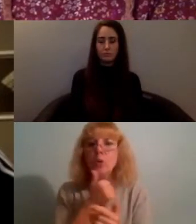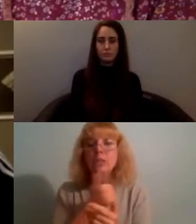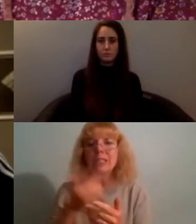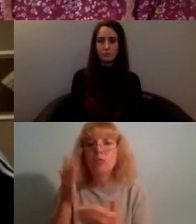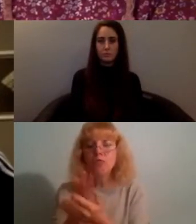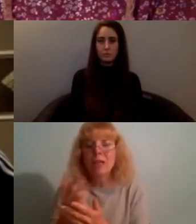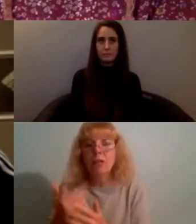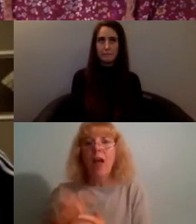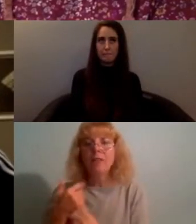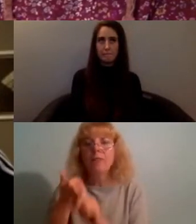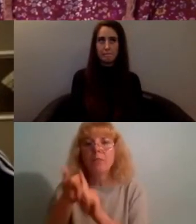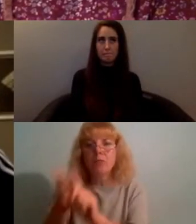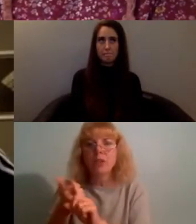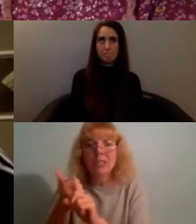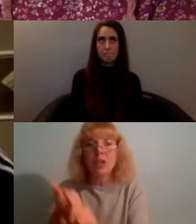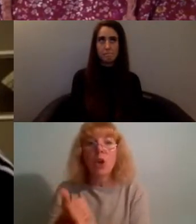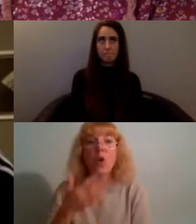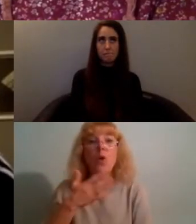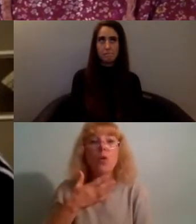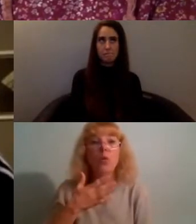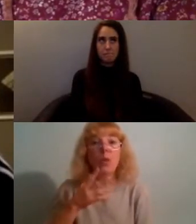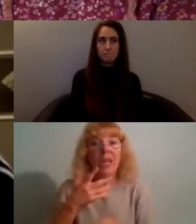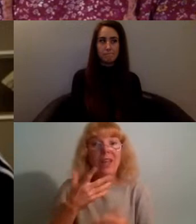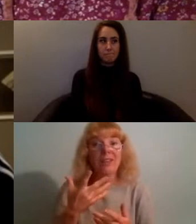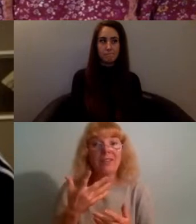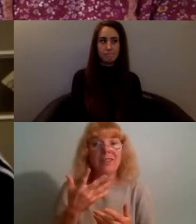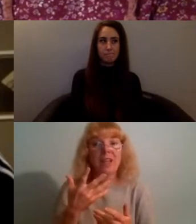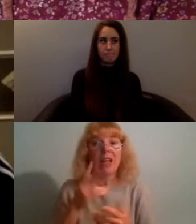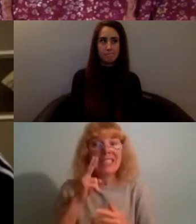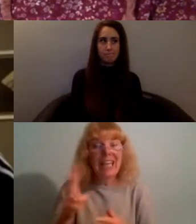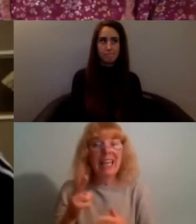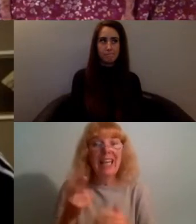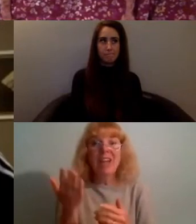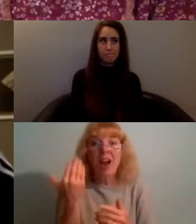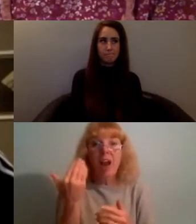exactly the kind of stuff that we're seeing in the climate movement as well where we're